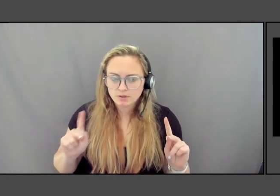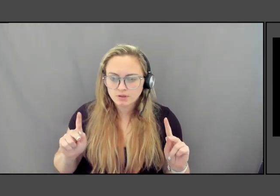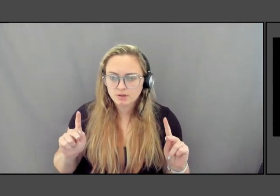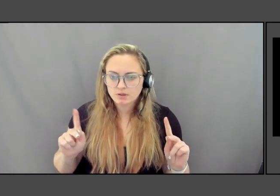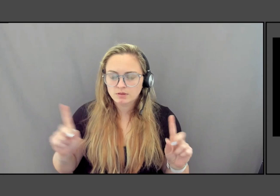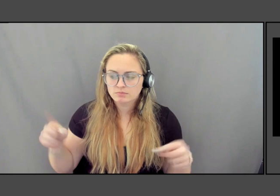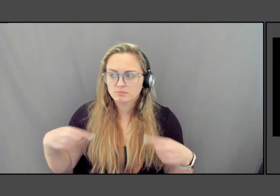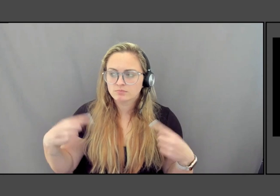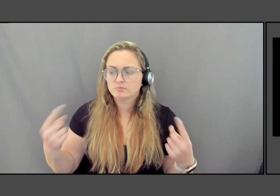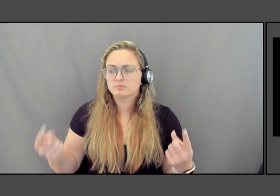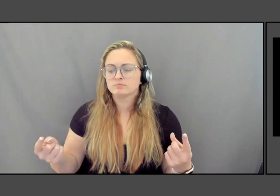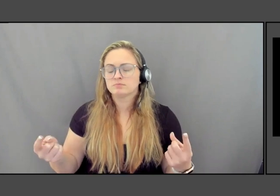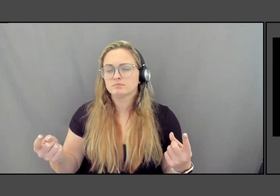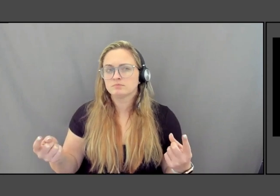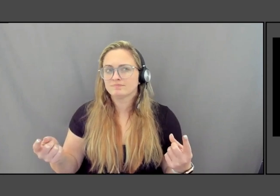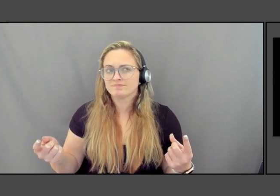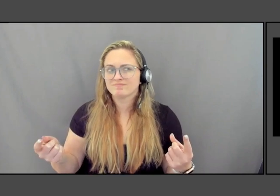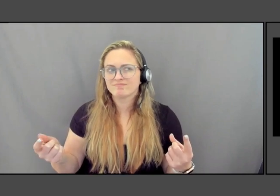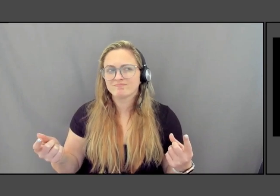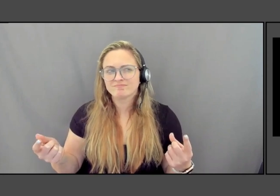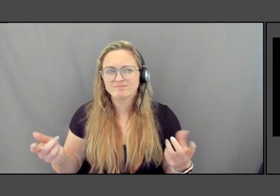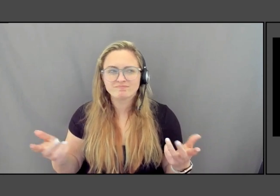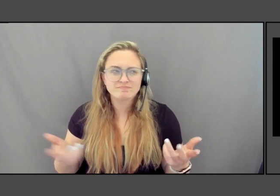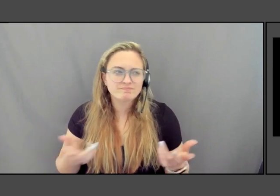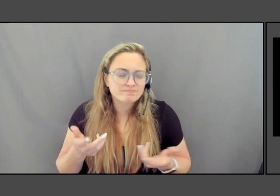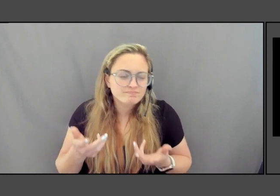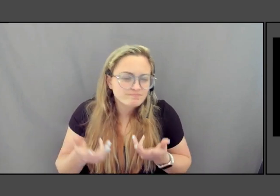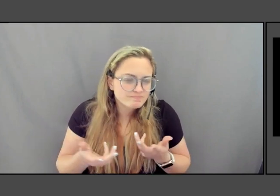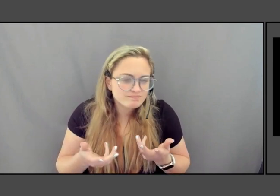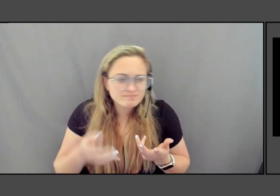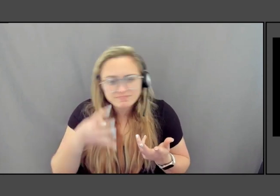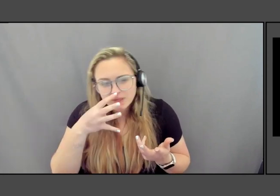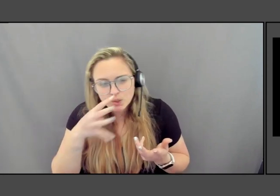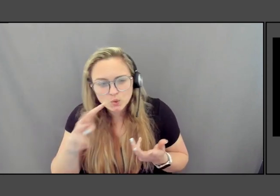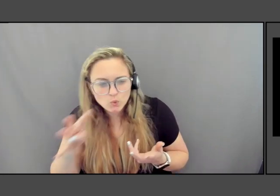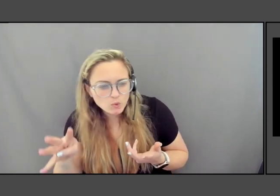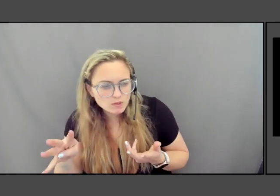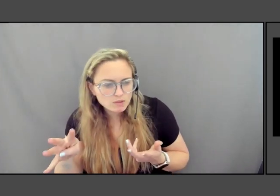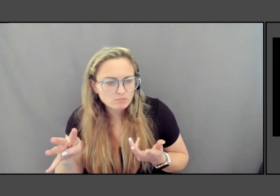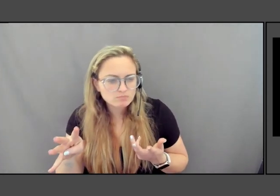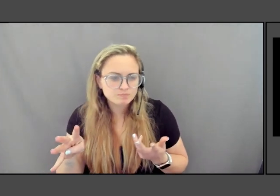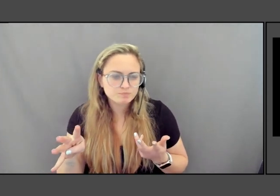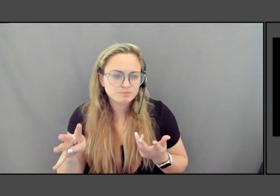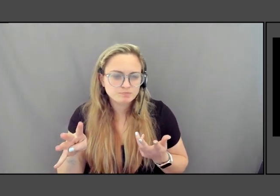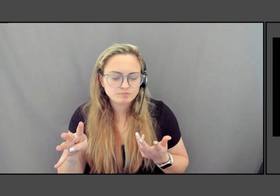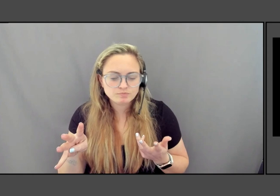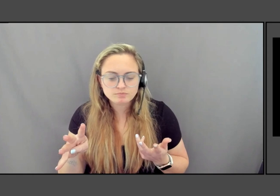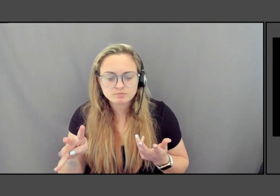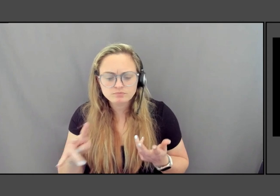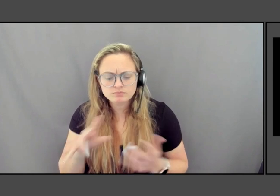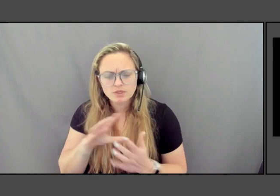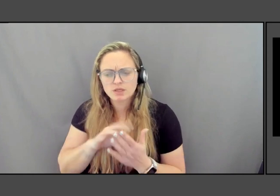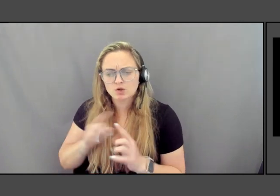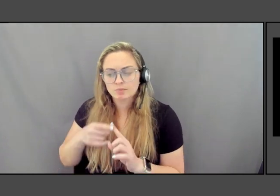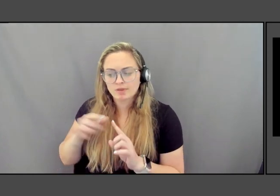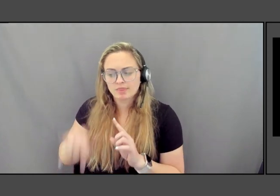not, just, ignored. And I think it was something I learned about when I was at Yale doing the women's table.